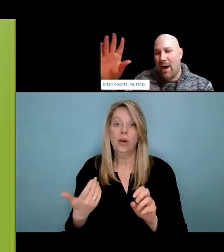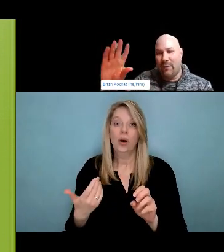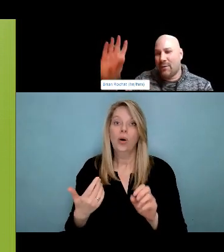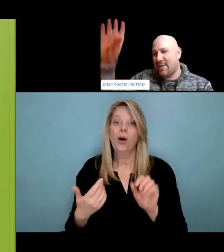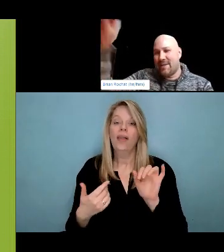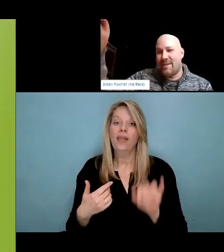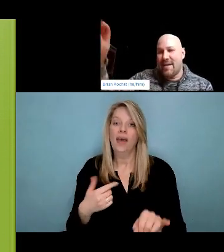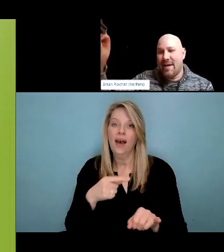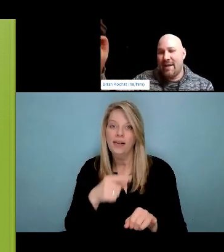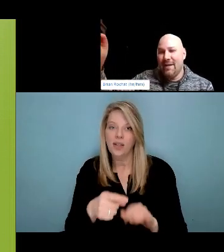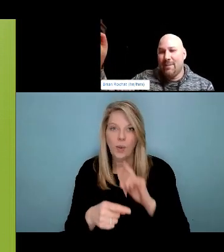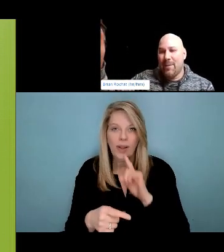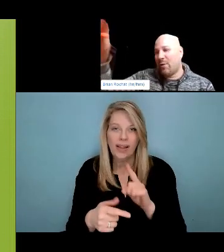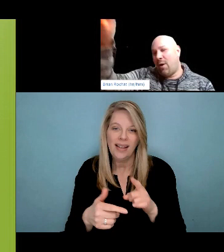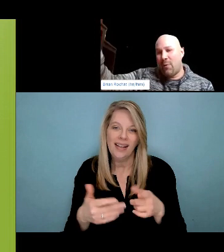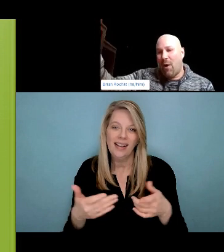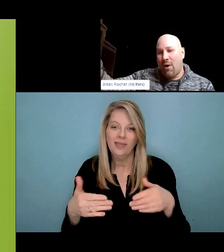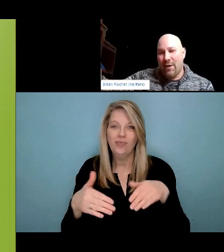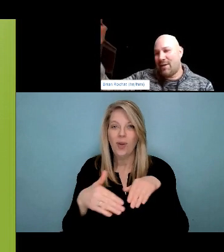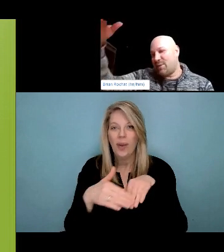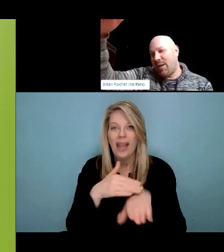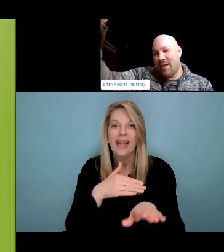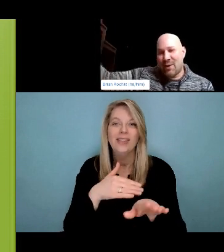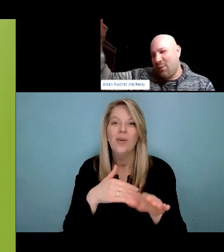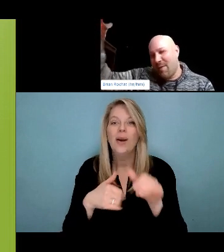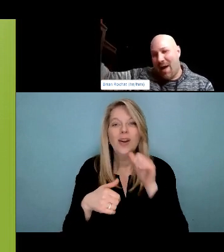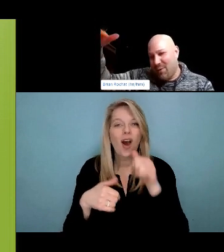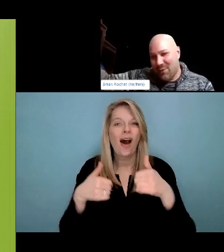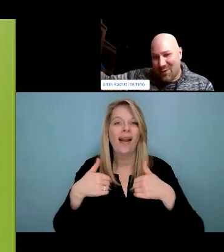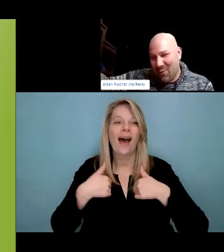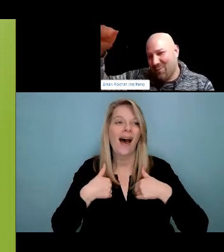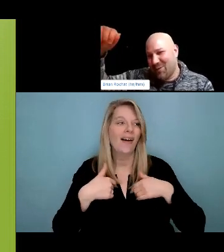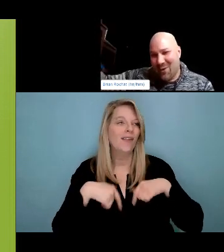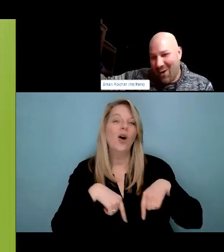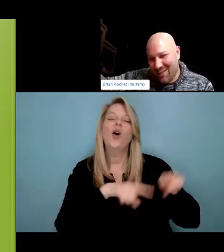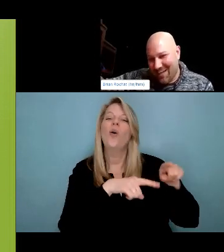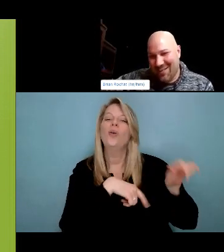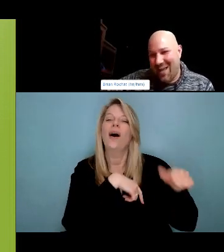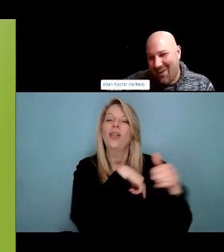left and I'd really love to end with Jessica, Jessica worked at the moment of a harm reduction